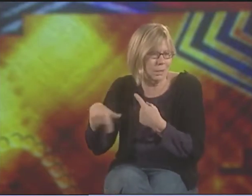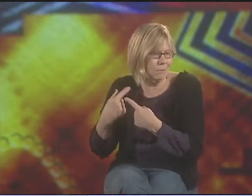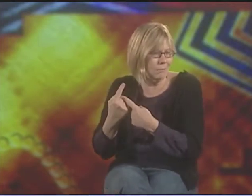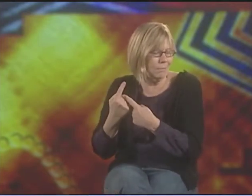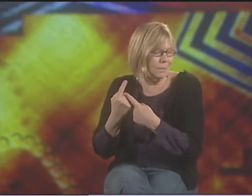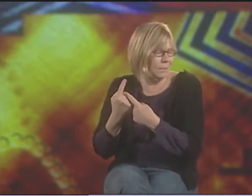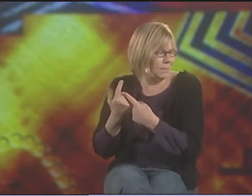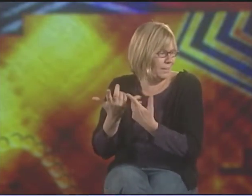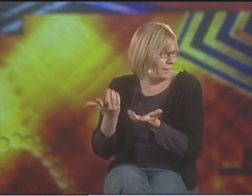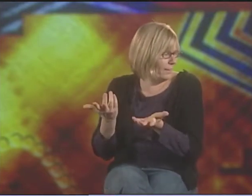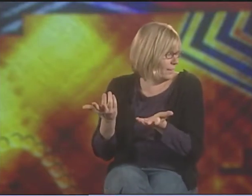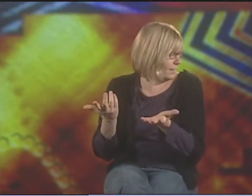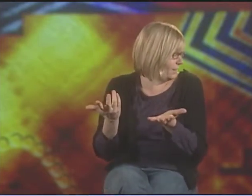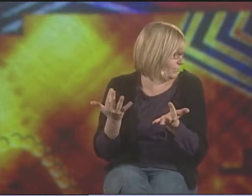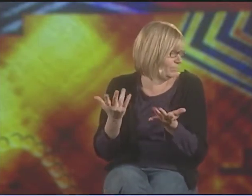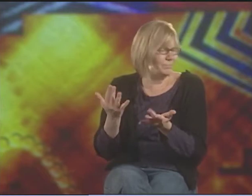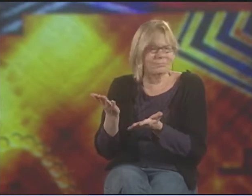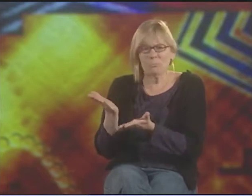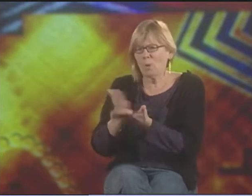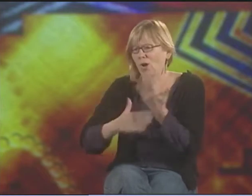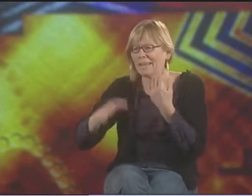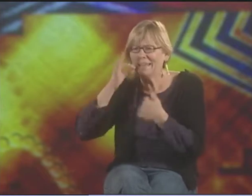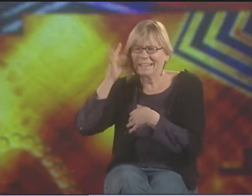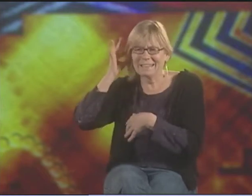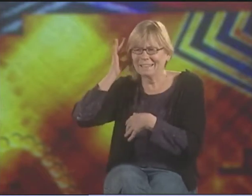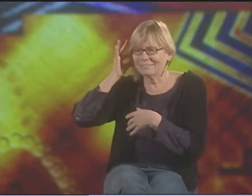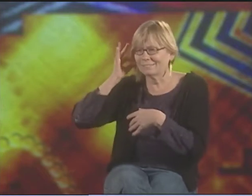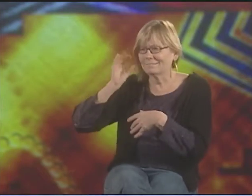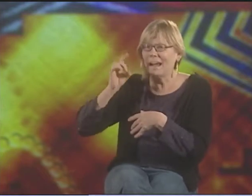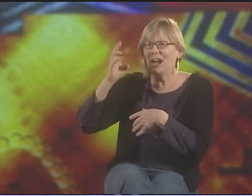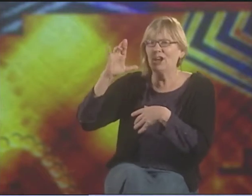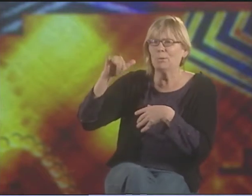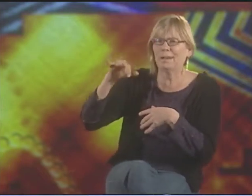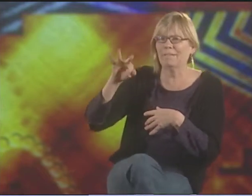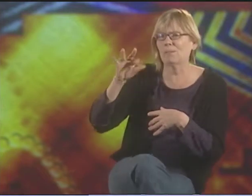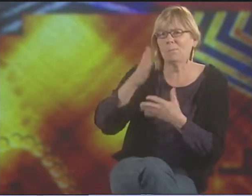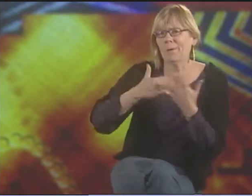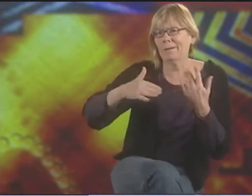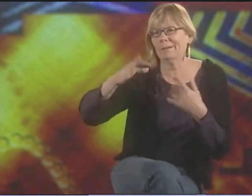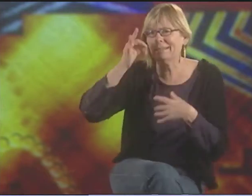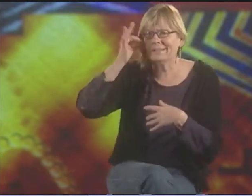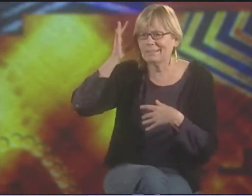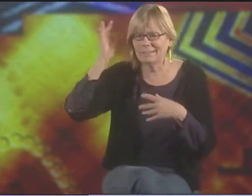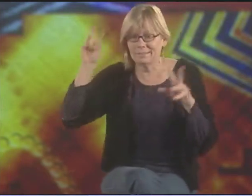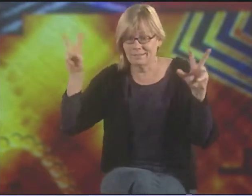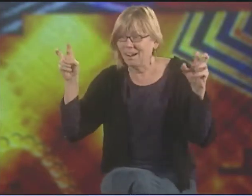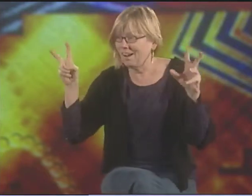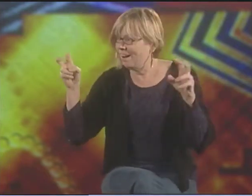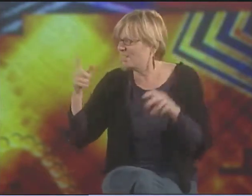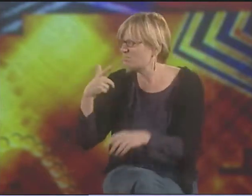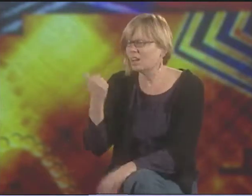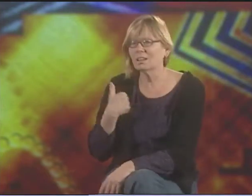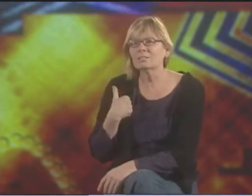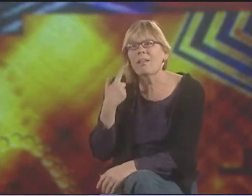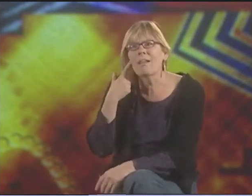IT WAS A YOUNG ADULT BOOK, I GUESS. AND IT WAS ABOUT A PERSON WHO'S PART NATIVE AMERICAN, I THINK.